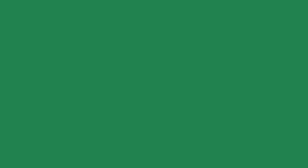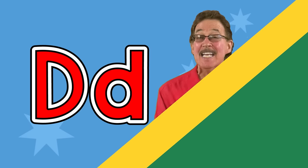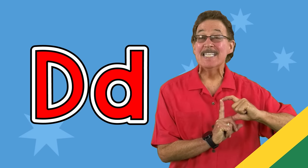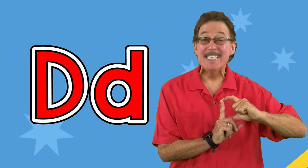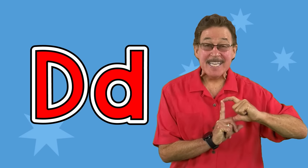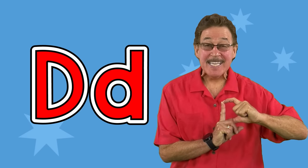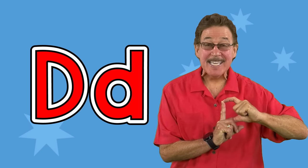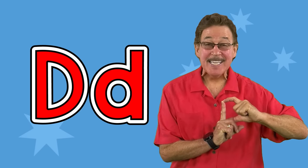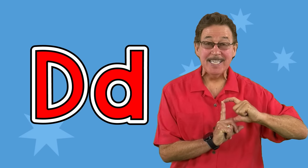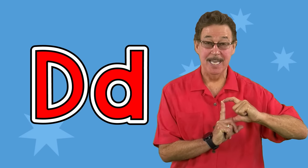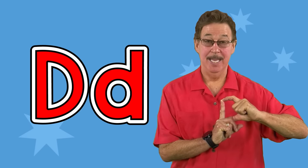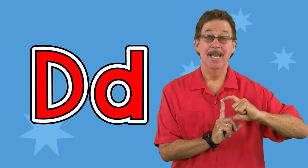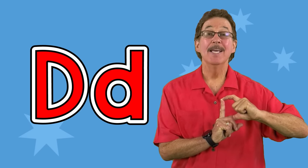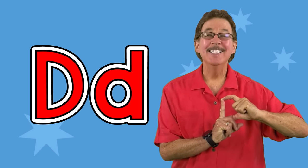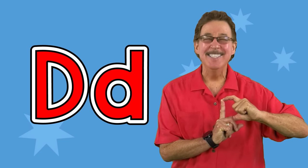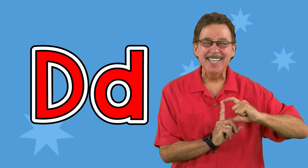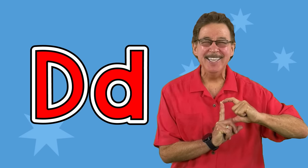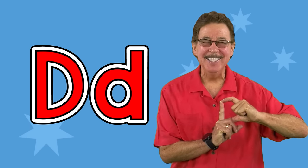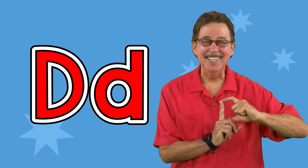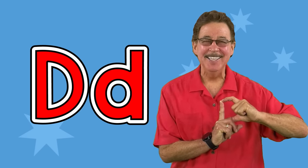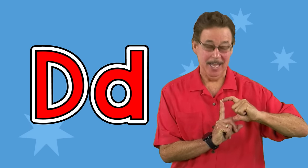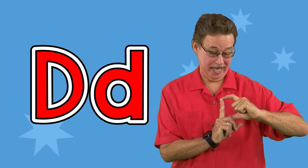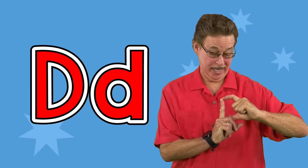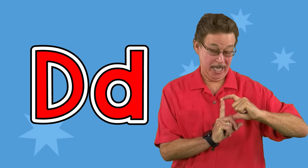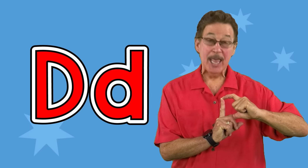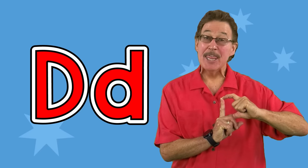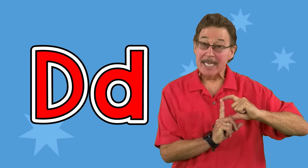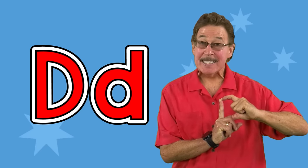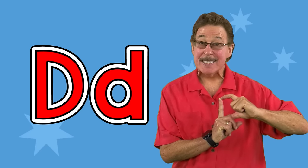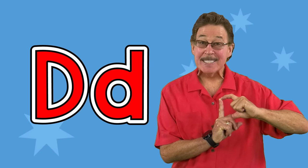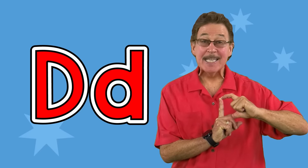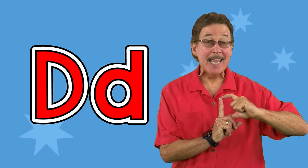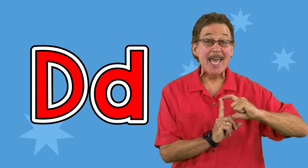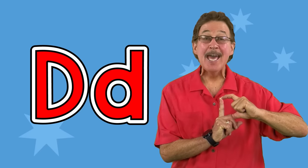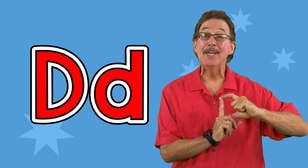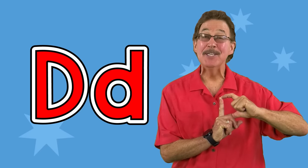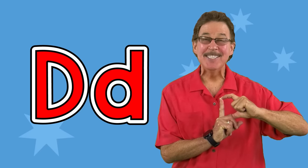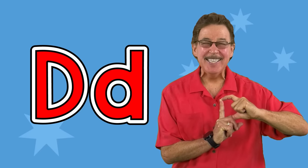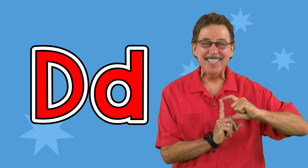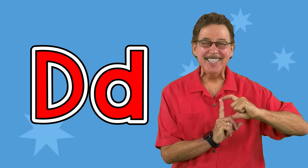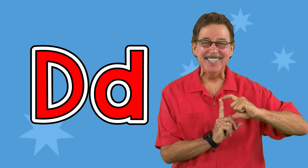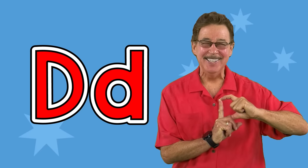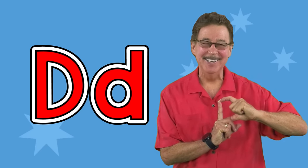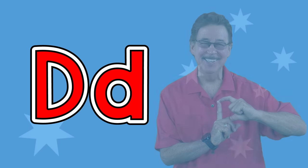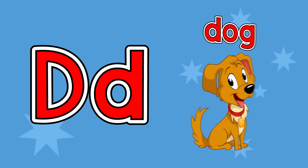D, d, this is the letter d